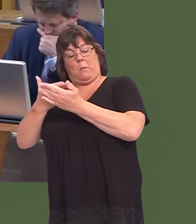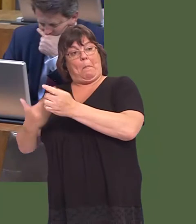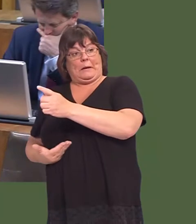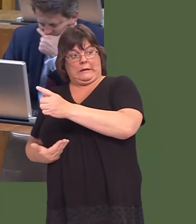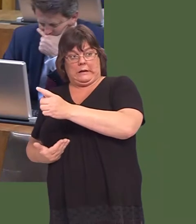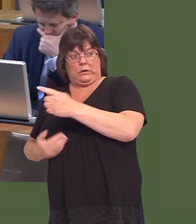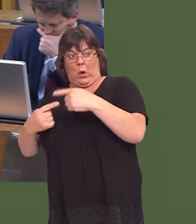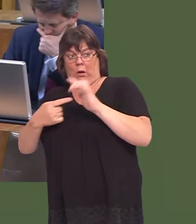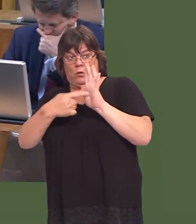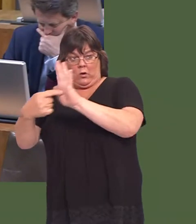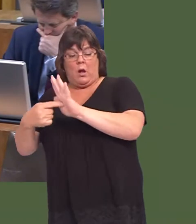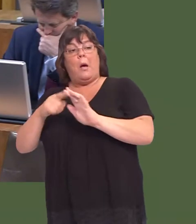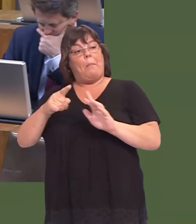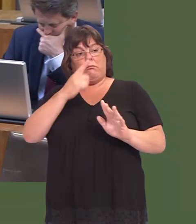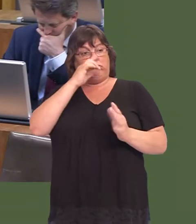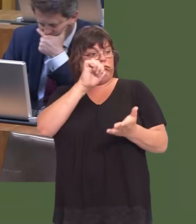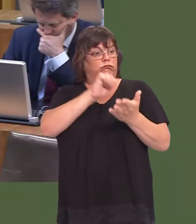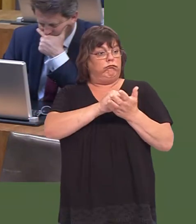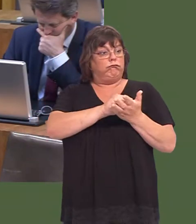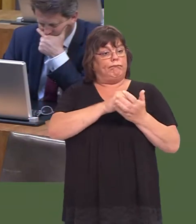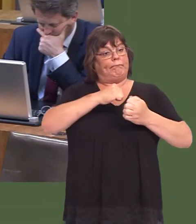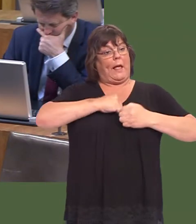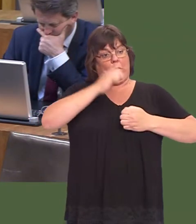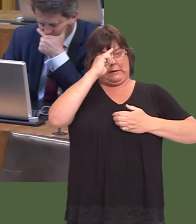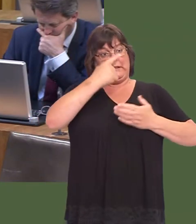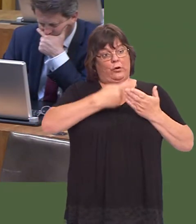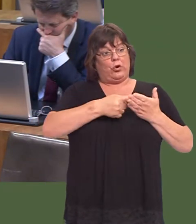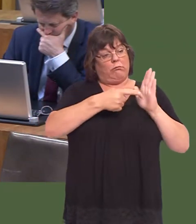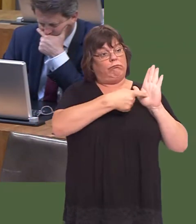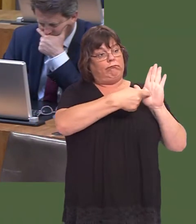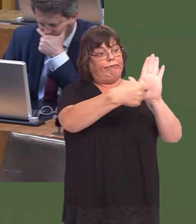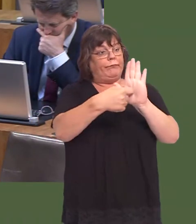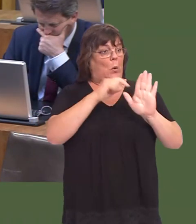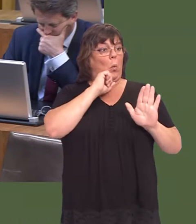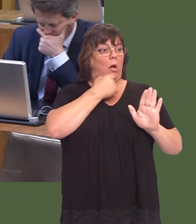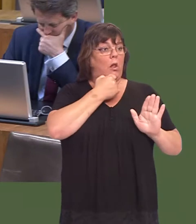But I think itís right with this decision and this project that as much information is in the public domain as possible.